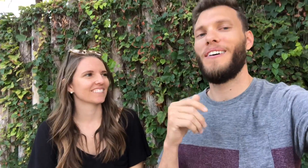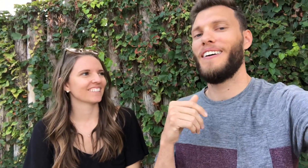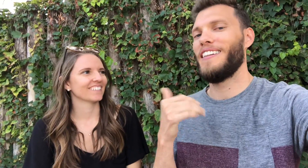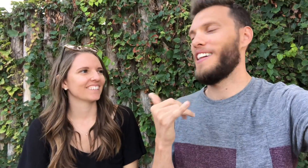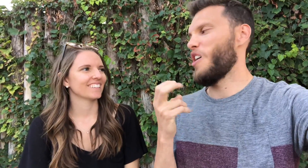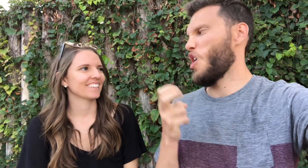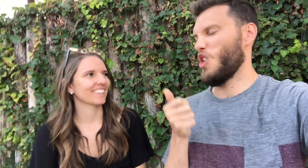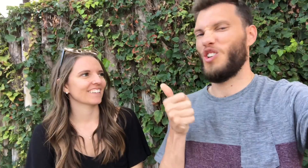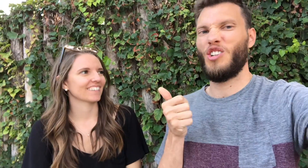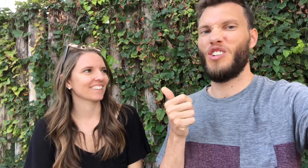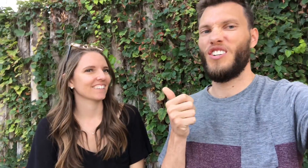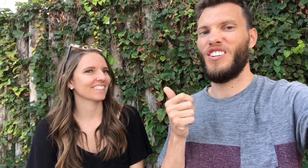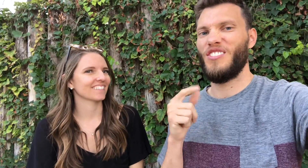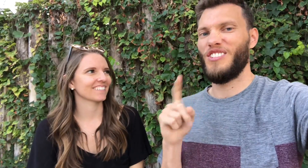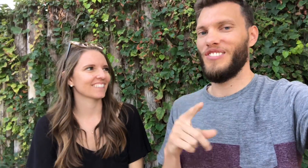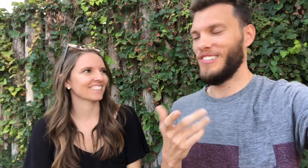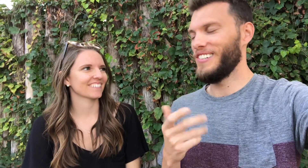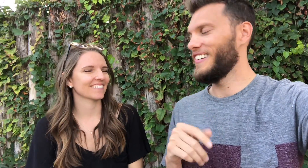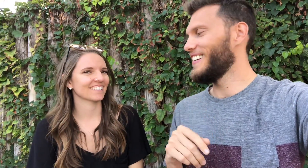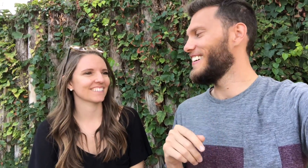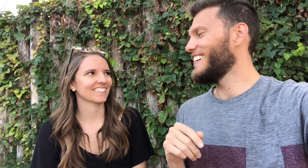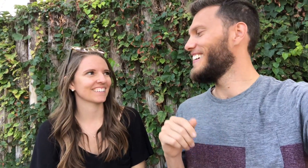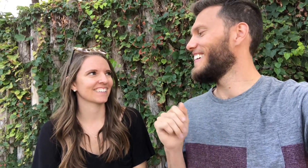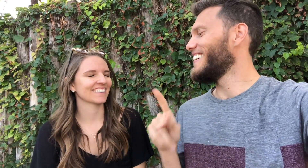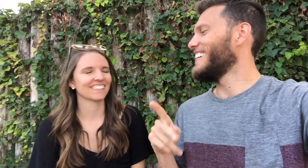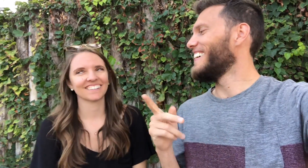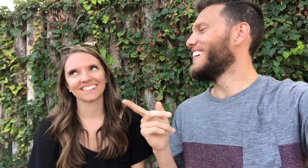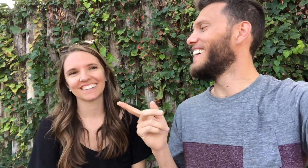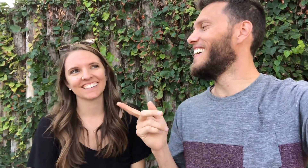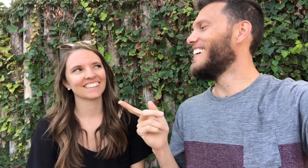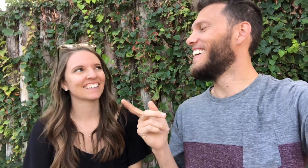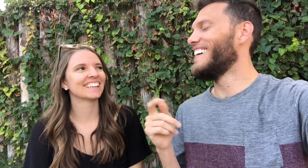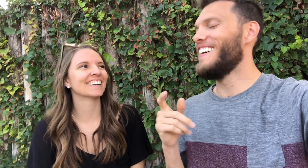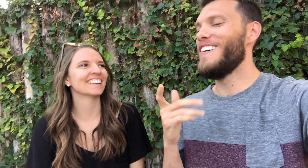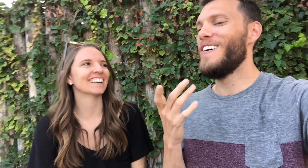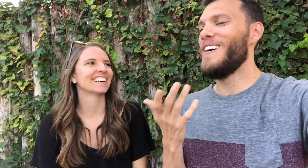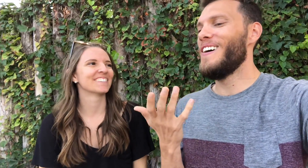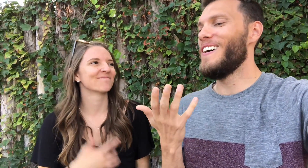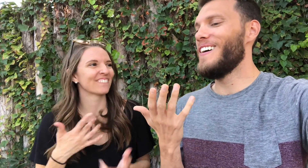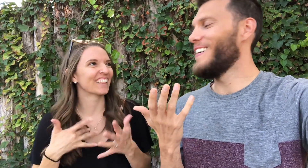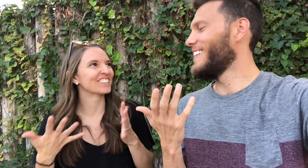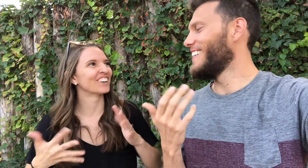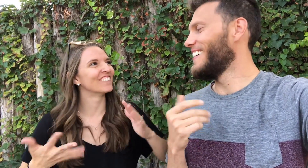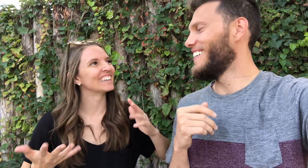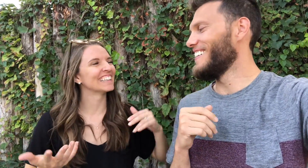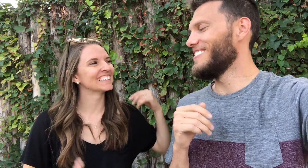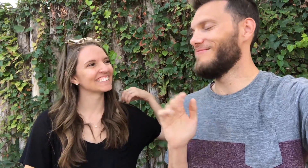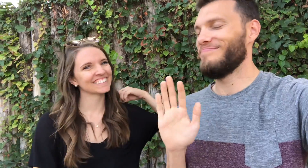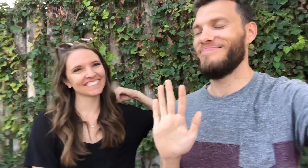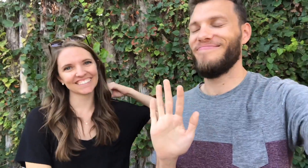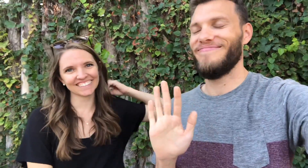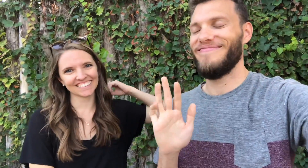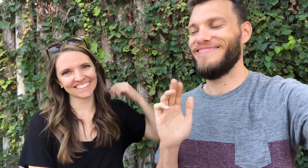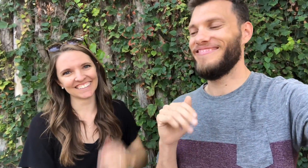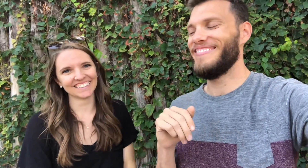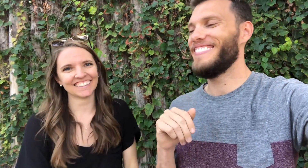So now I have a harder question. NOW I'M NERVOUS!